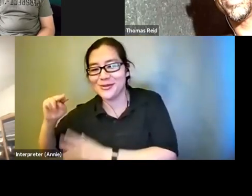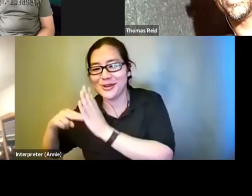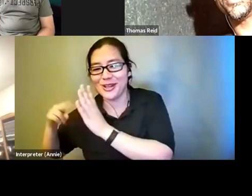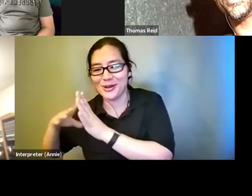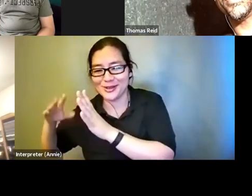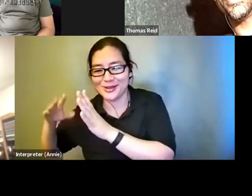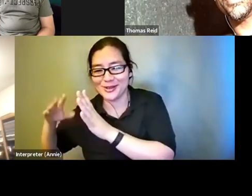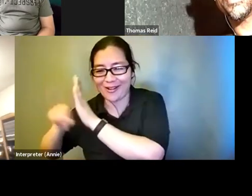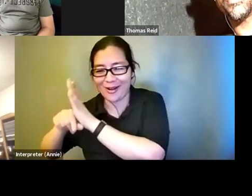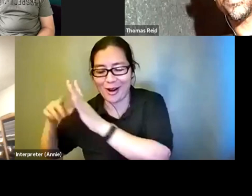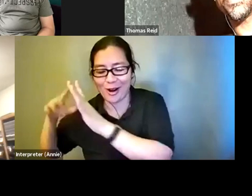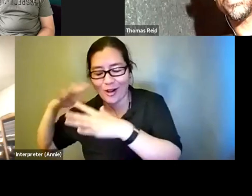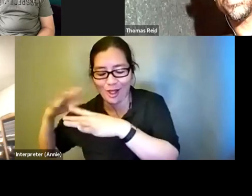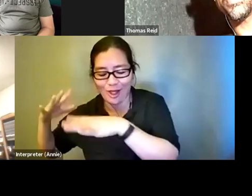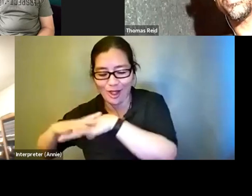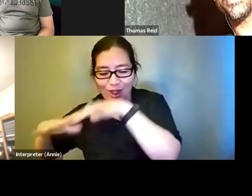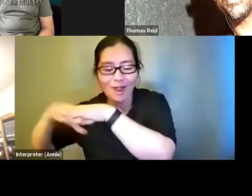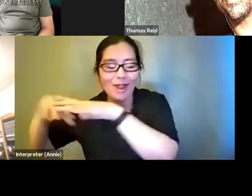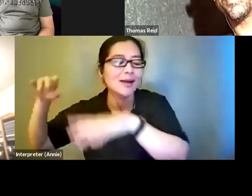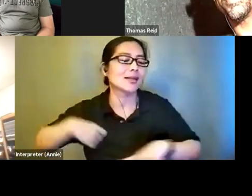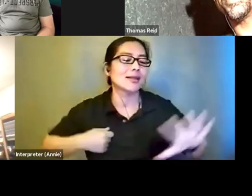I'm so slow at the screen reader.